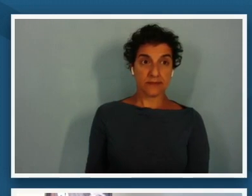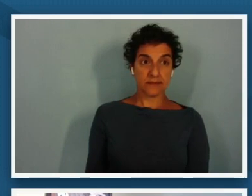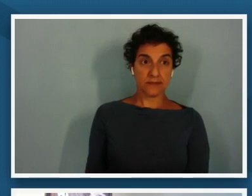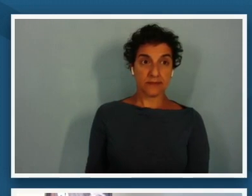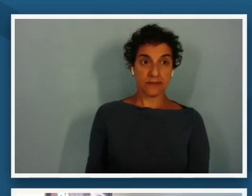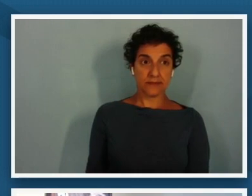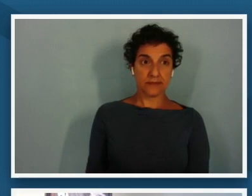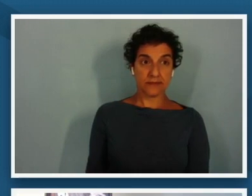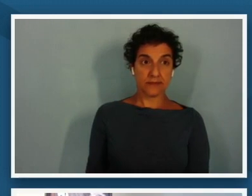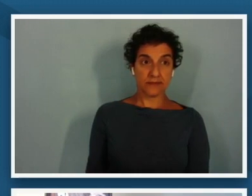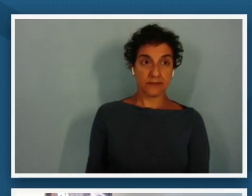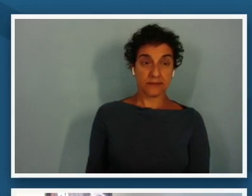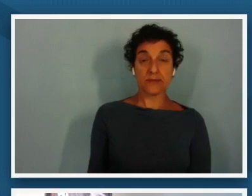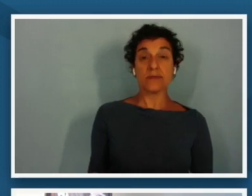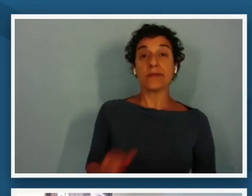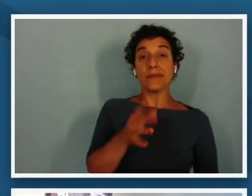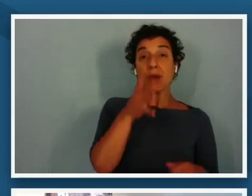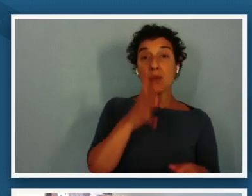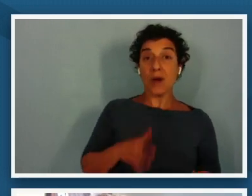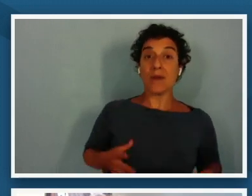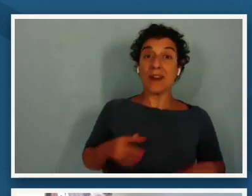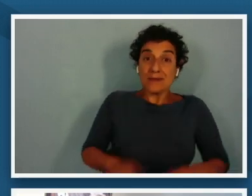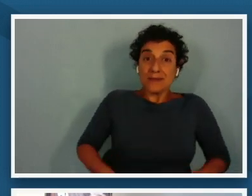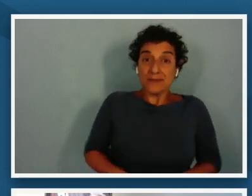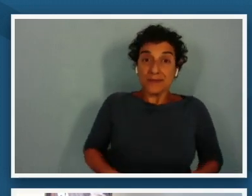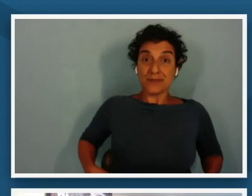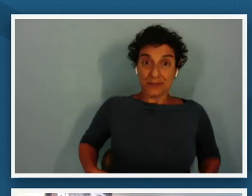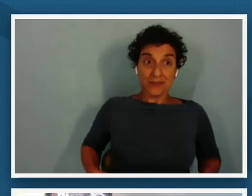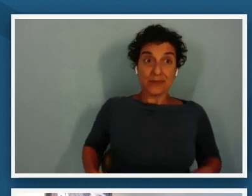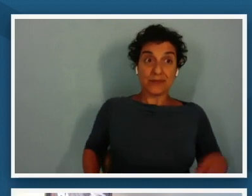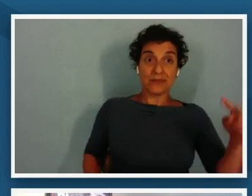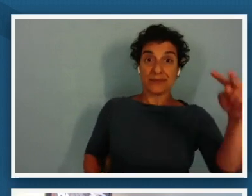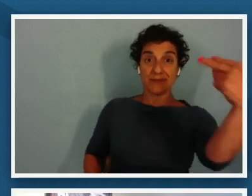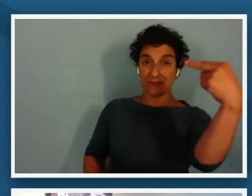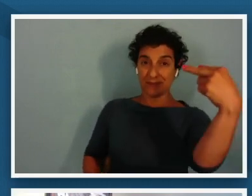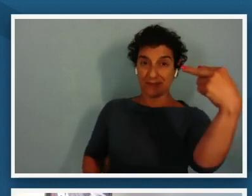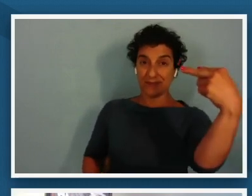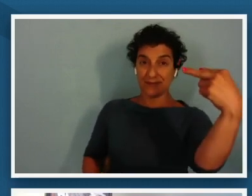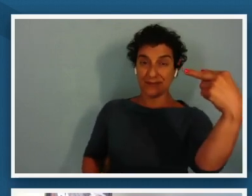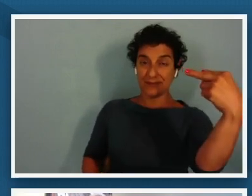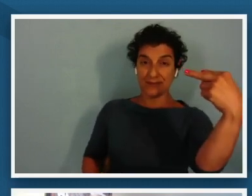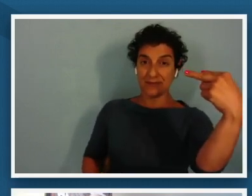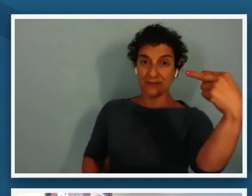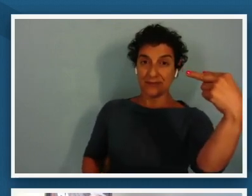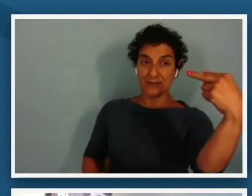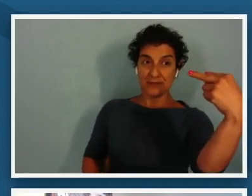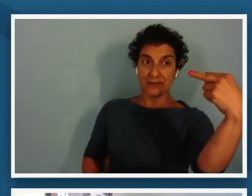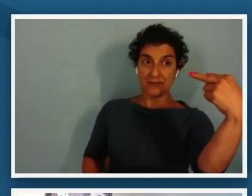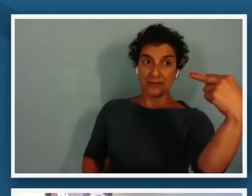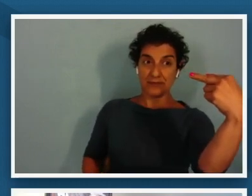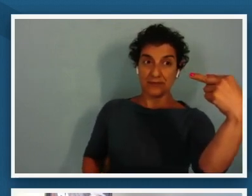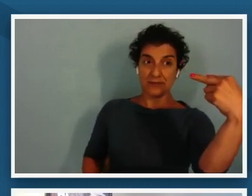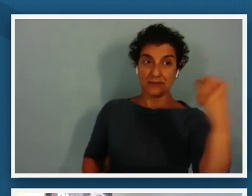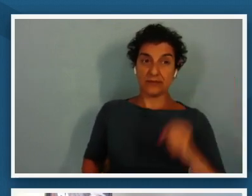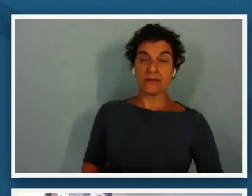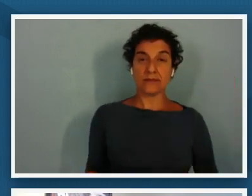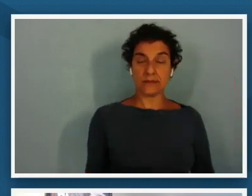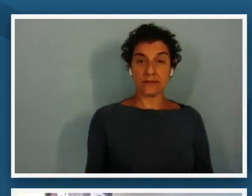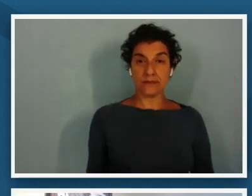apron on is facing us um and is not turned in the same